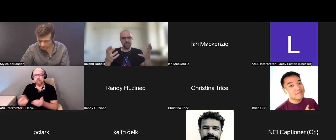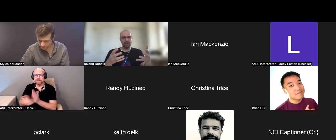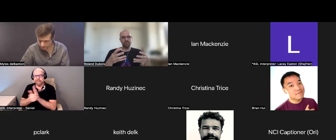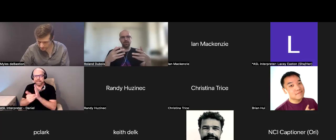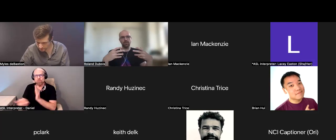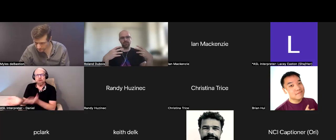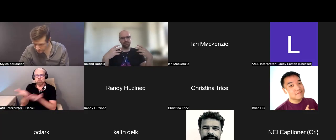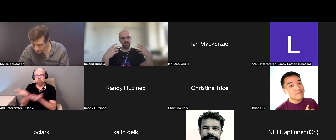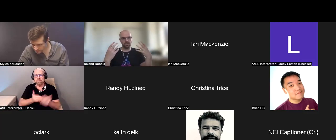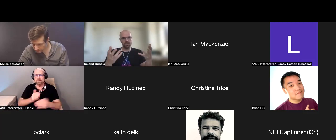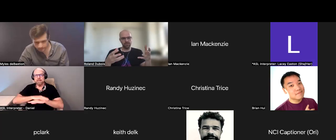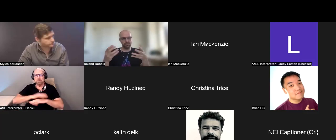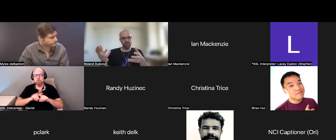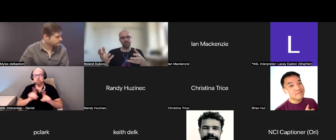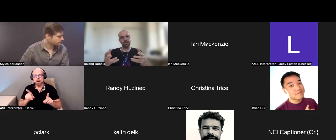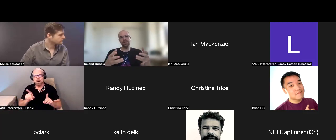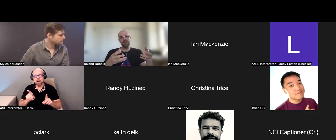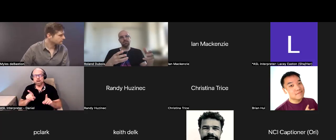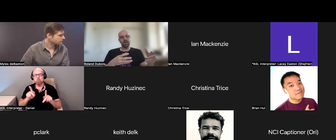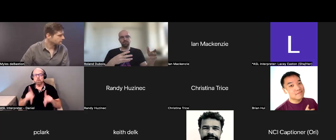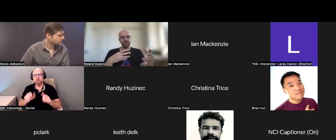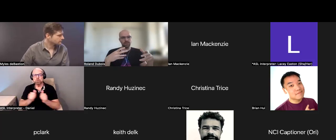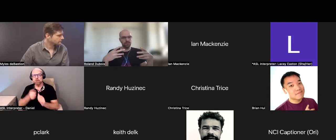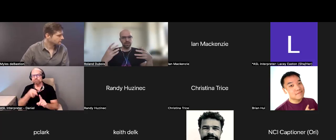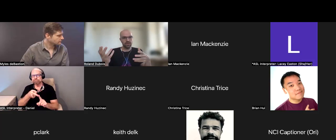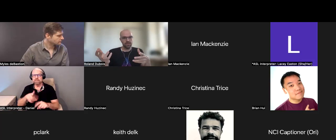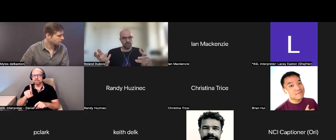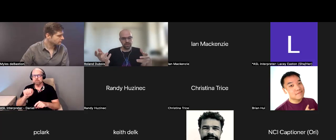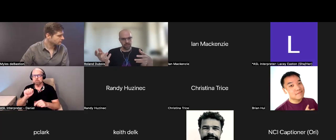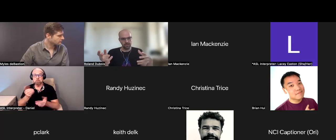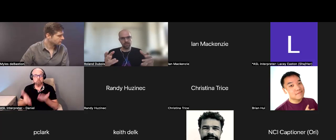a person with a traditional disability might be a really good storyteller,